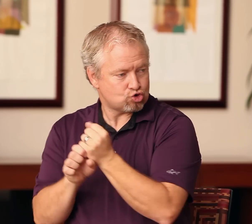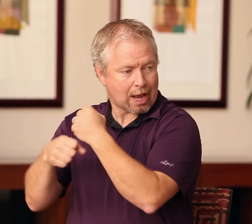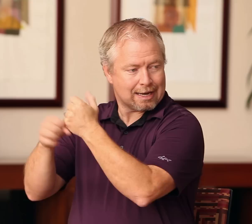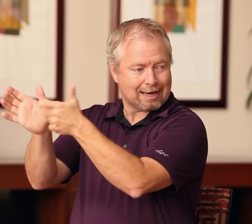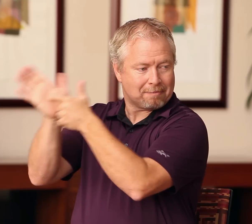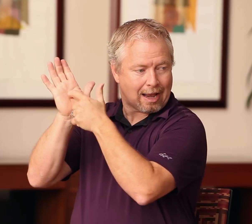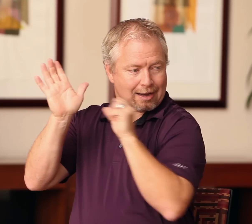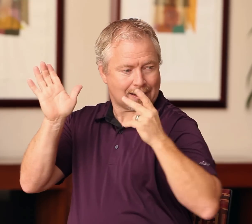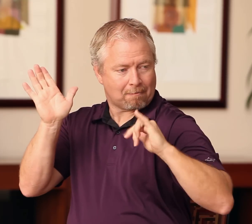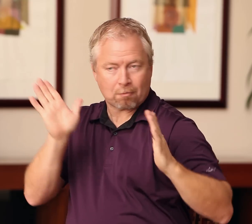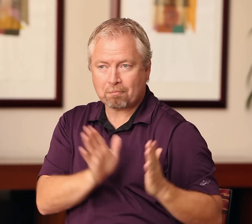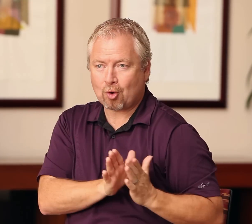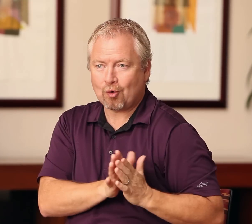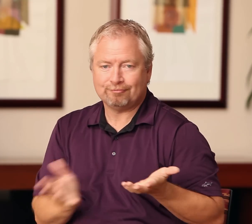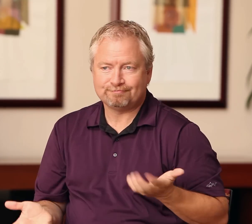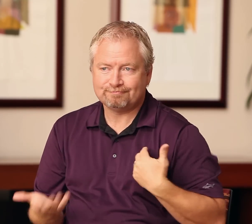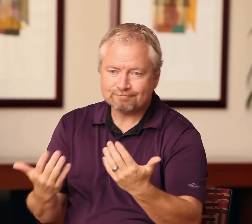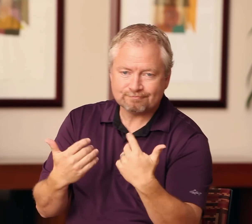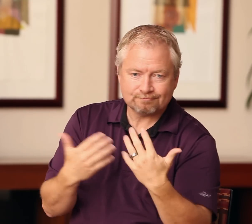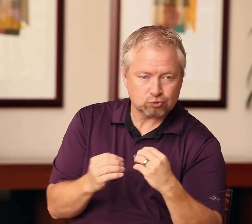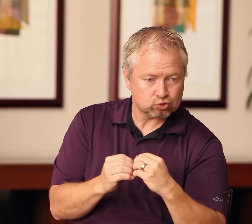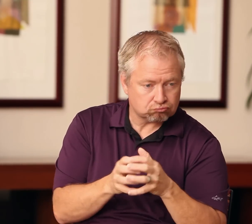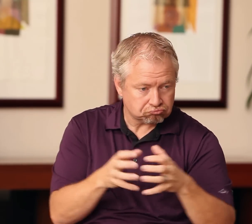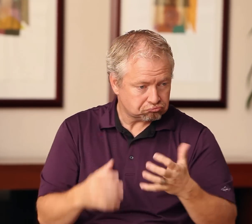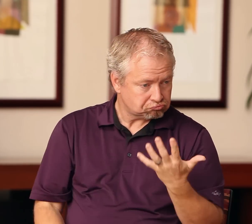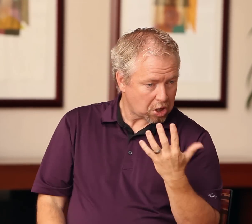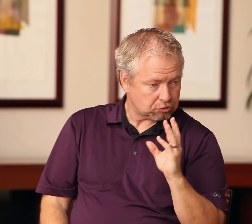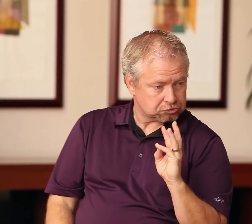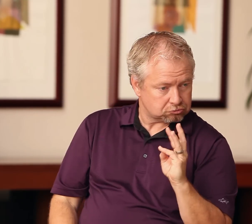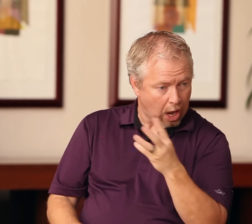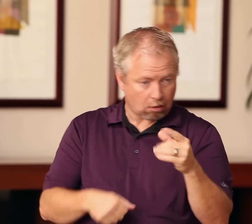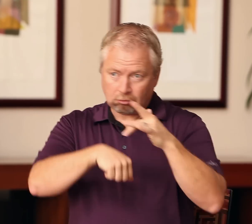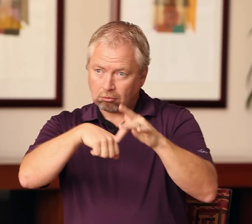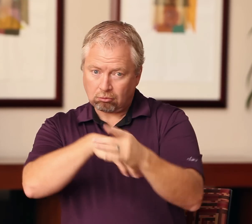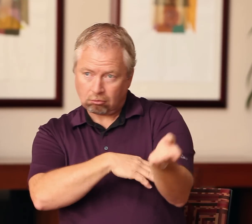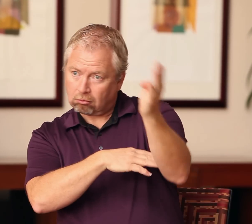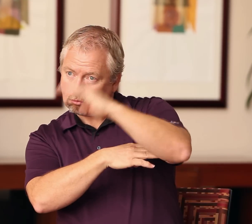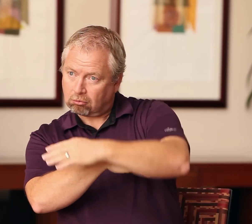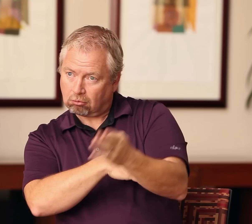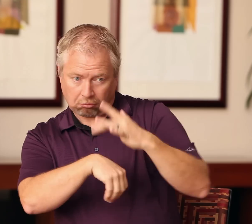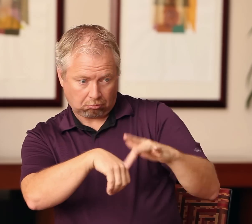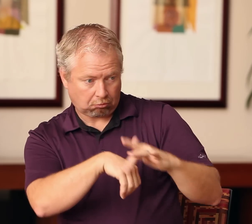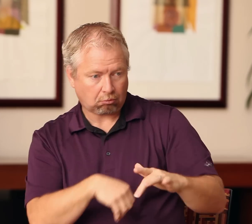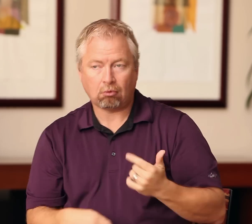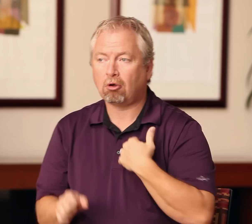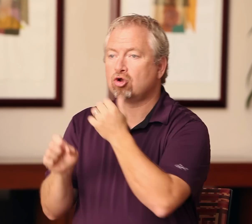As more people enter the field, if I have a pool of five or six CDIs available during the daytime, then I can easily create demand in the marketplace.